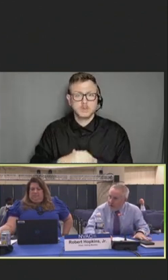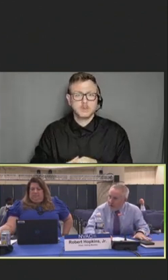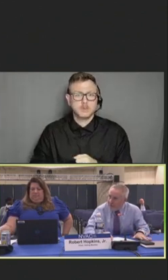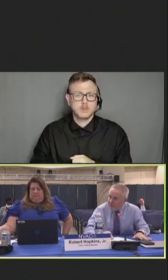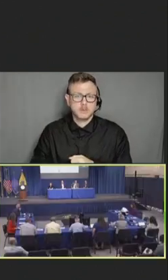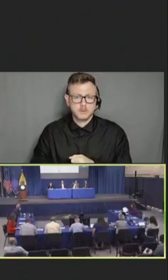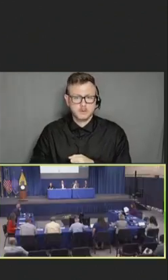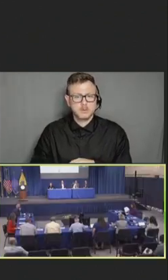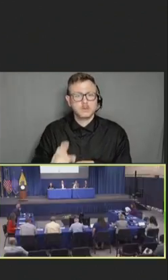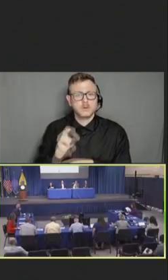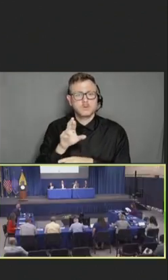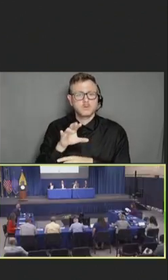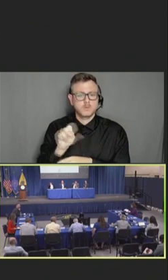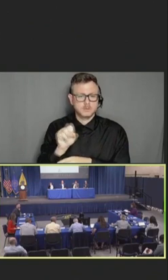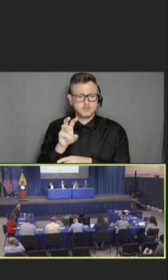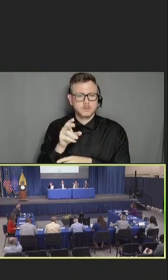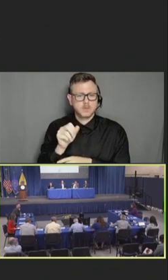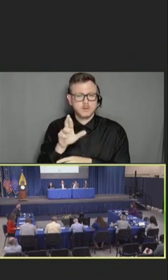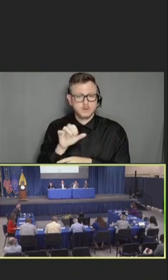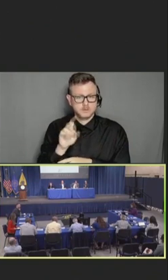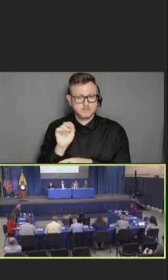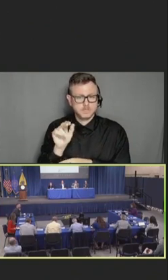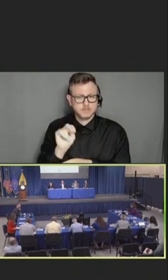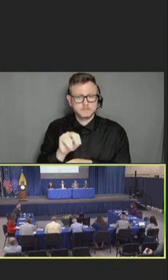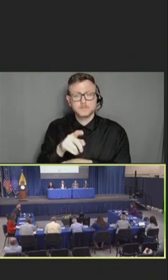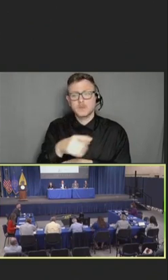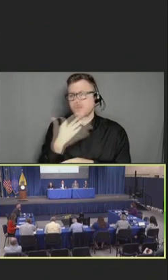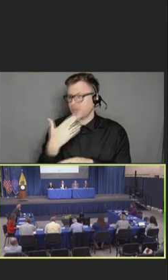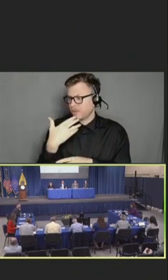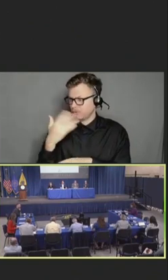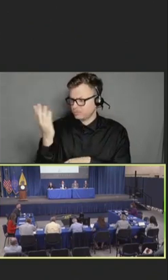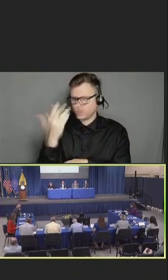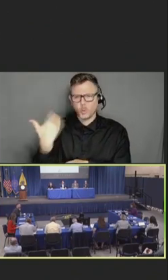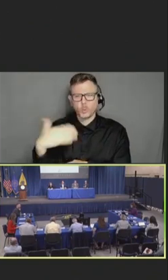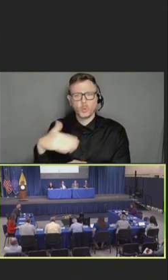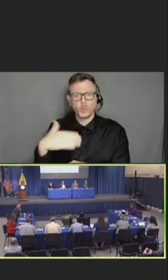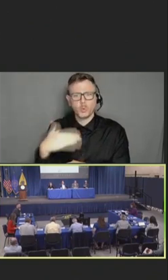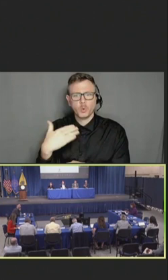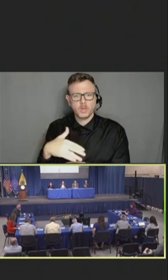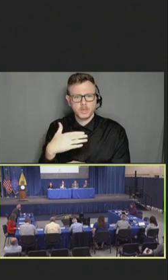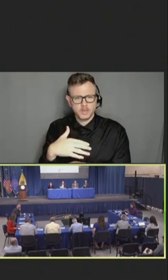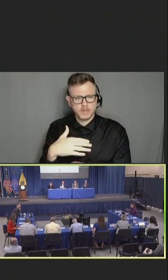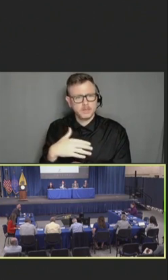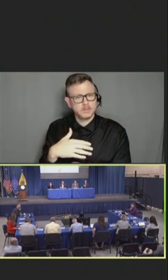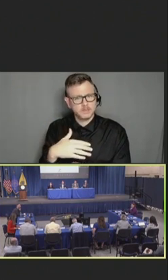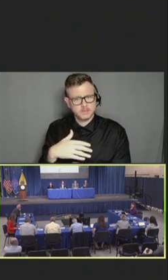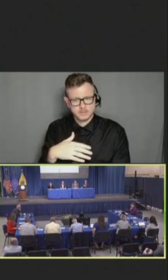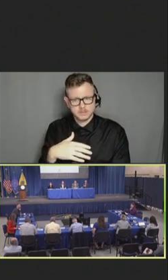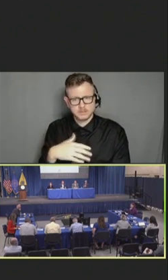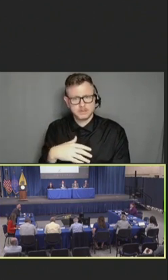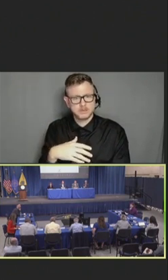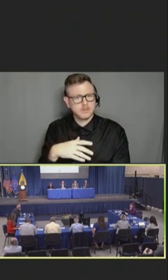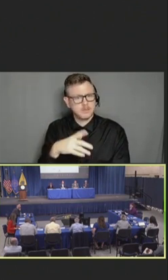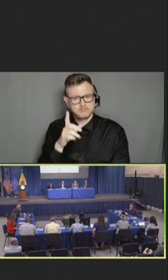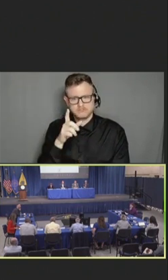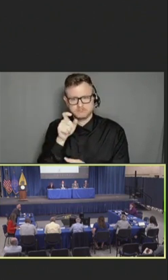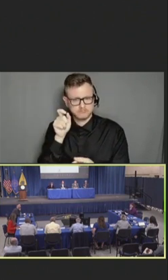Kristen Ehresmann: Thank you for those presentations. They were -- well, they seemed right on and a little disturbing.